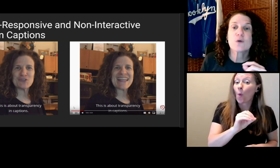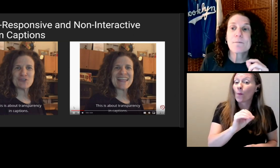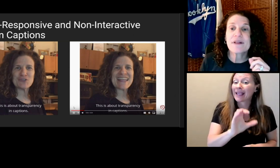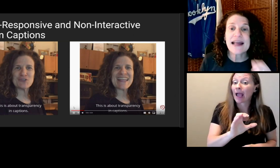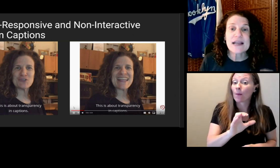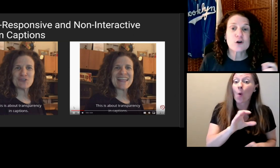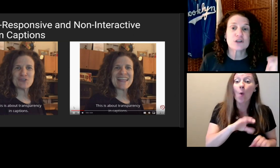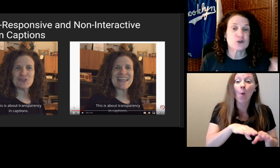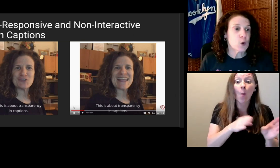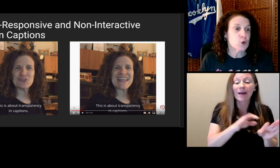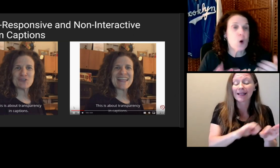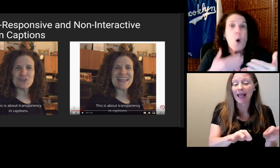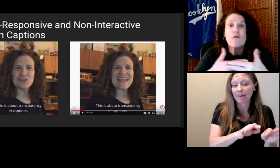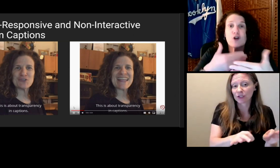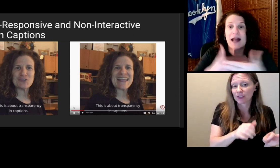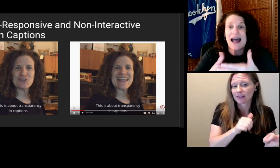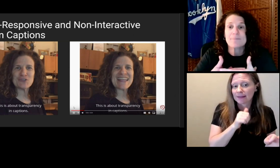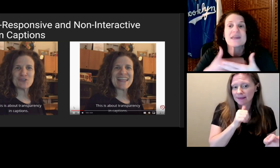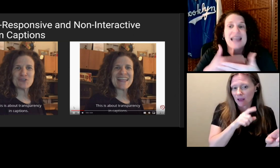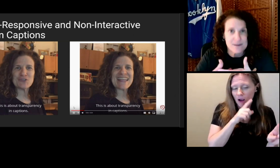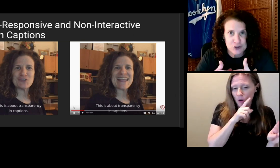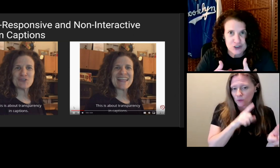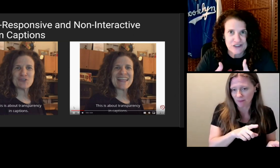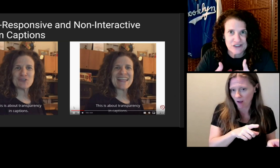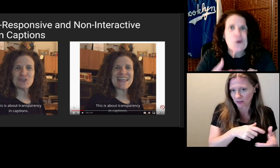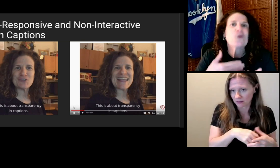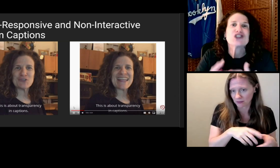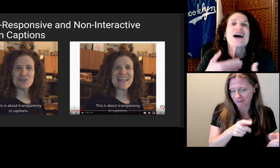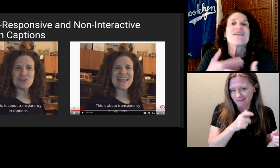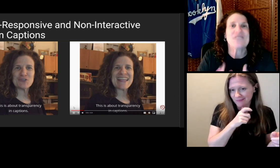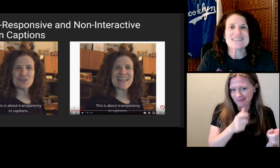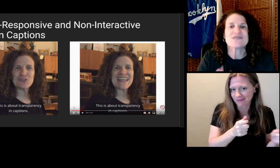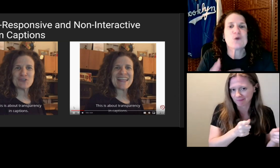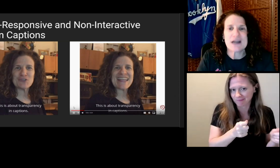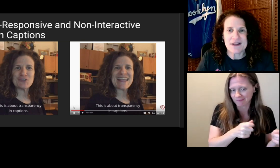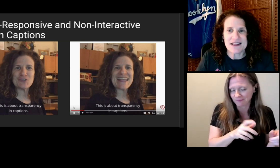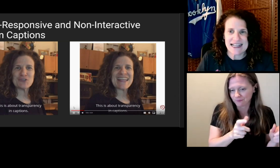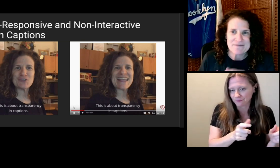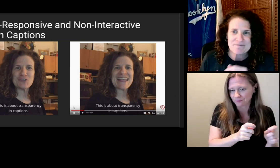So the player controls overlap the captions, which affects readable.